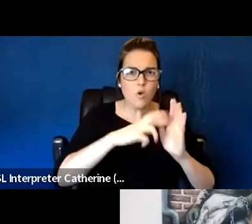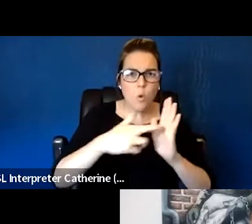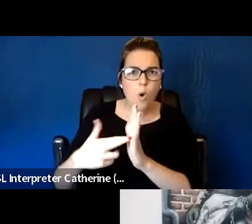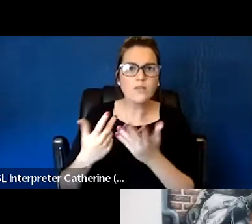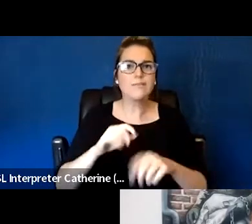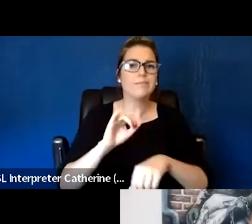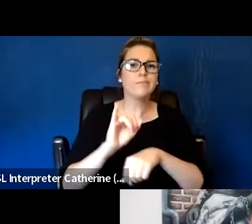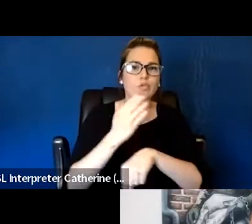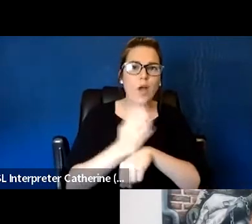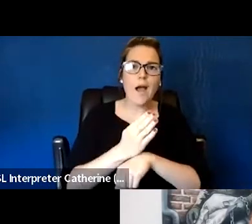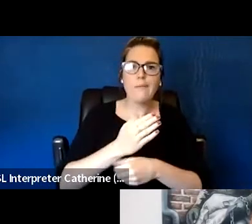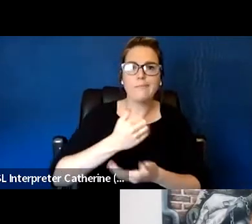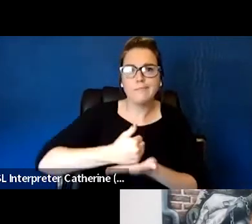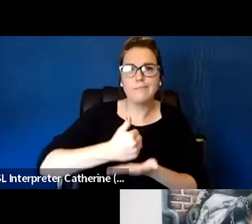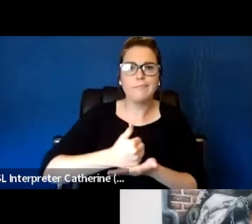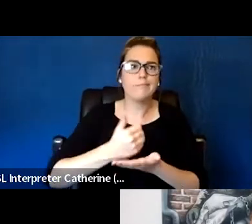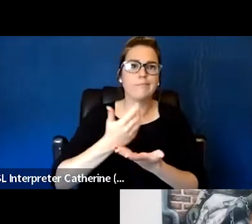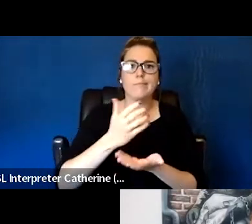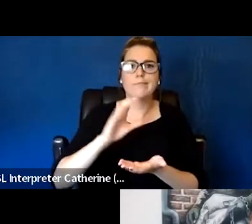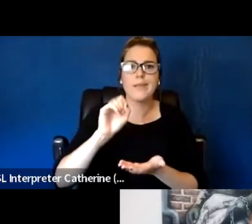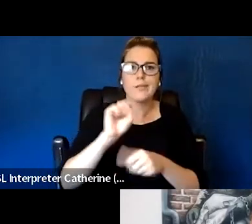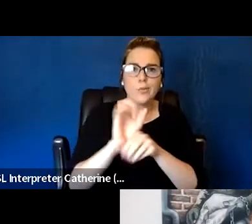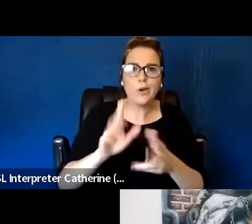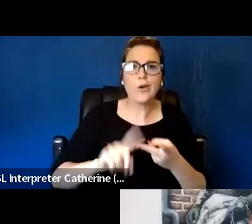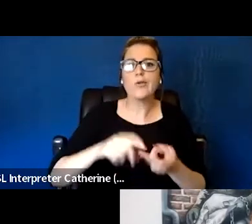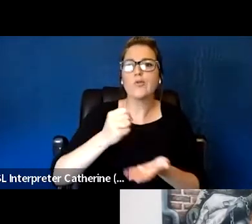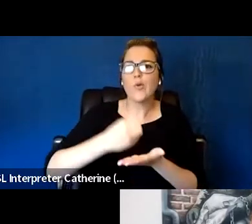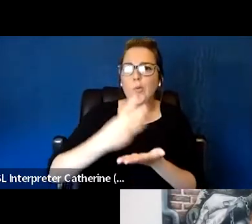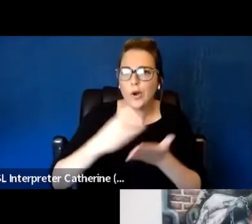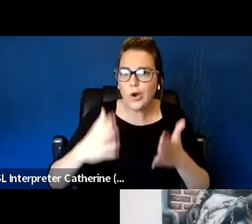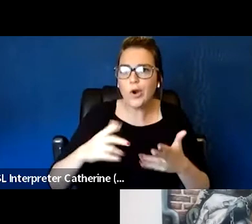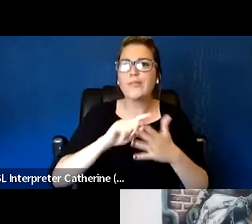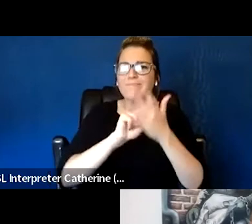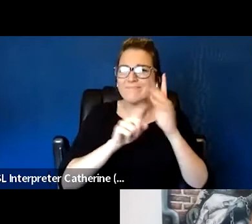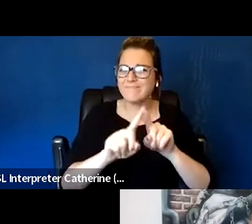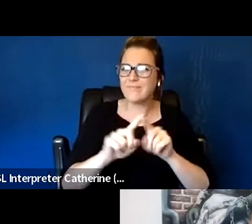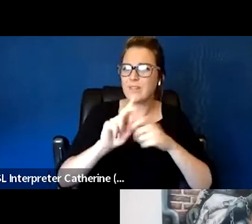And the other piece that I think is critically important that Juliana talked about is the peer support.